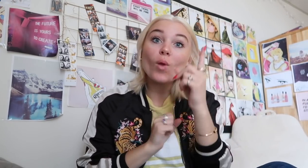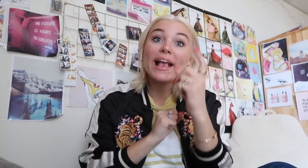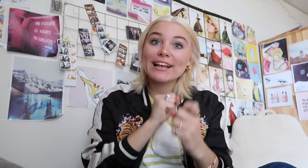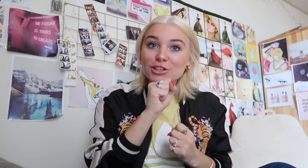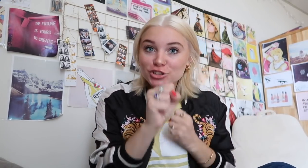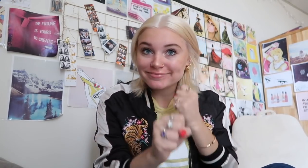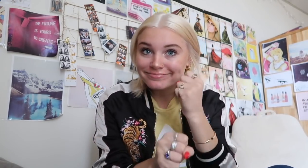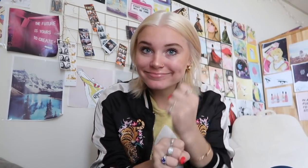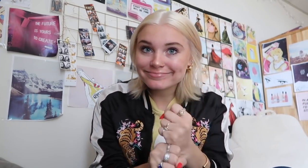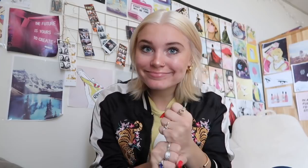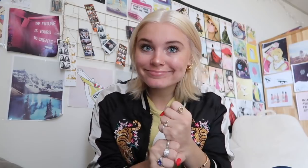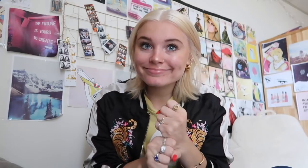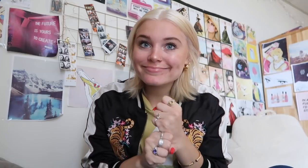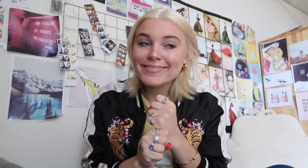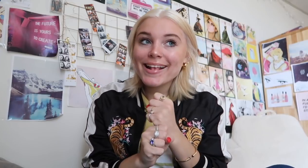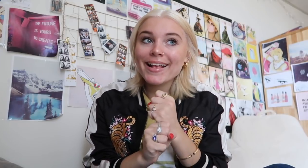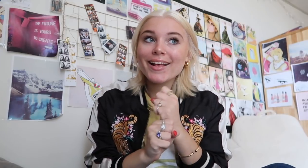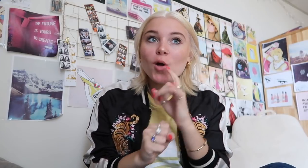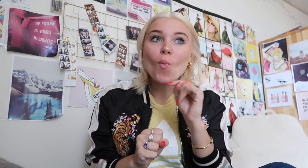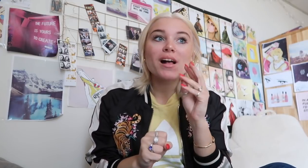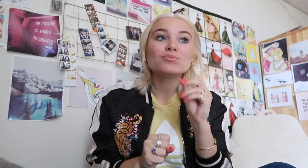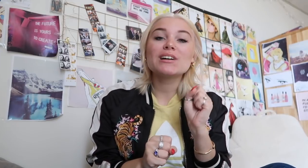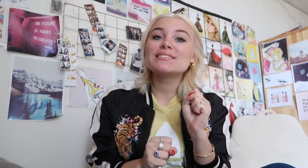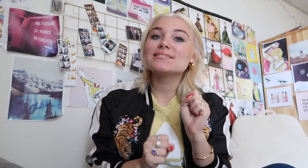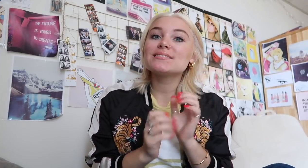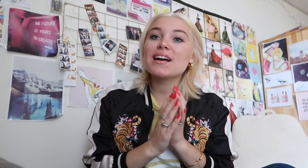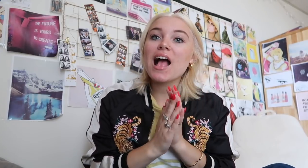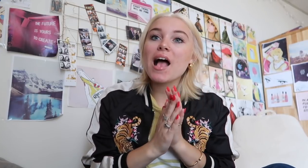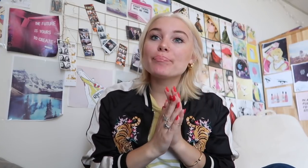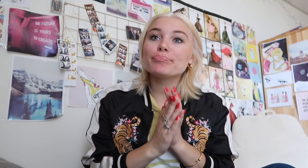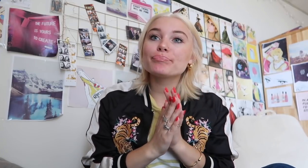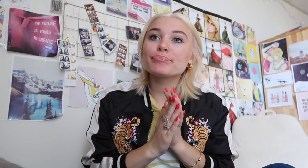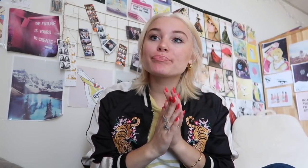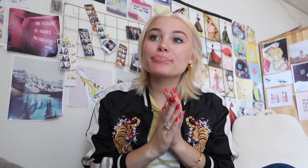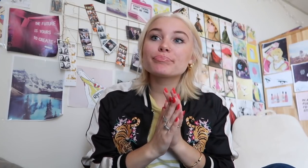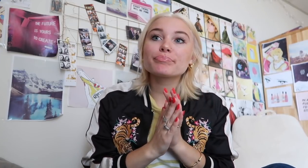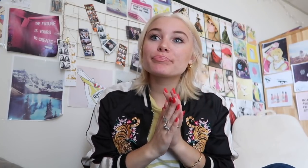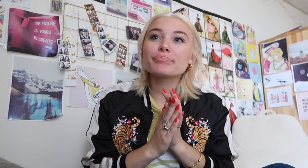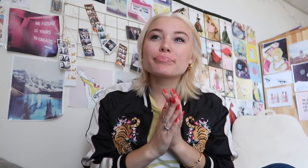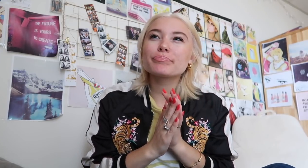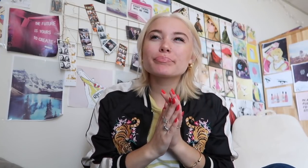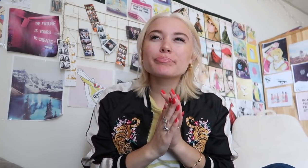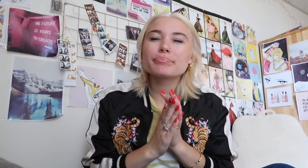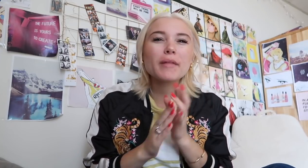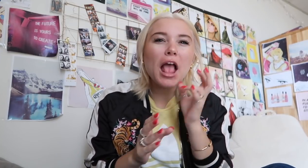I only attended to deaf school for a year it was.. umm